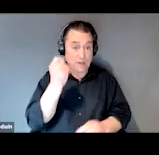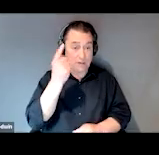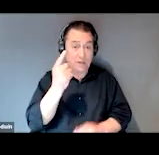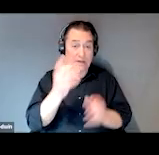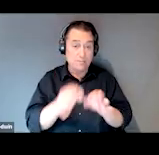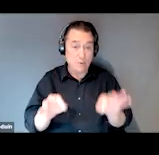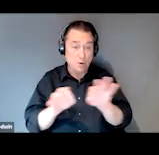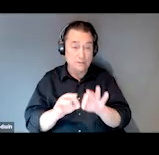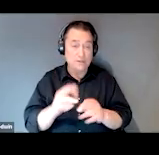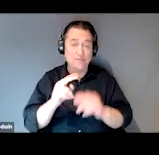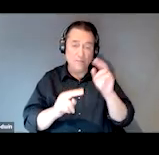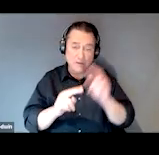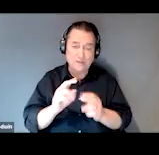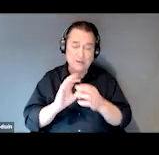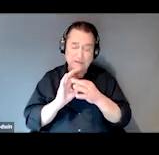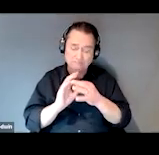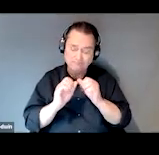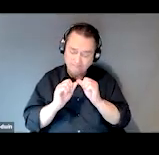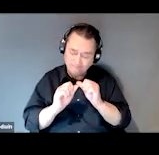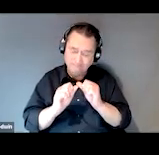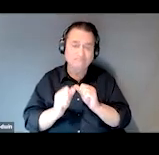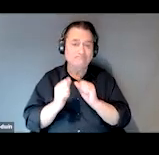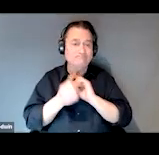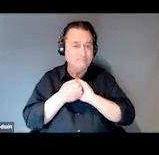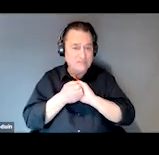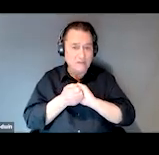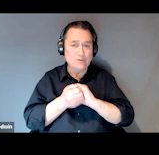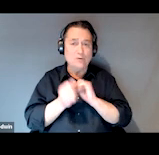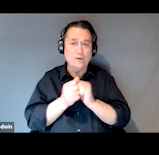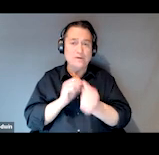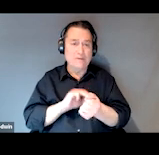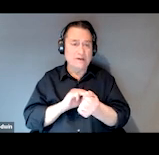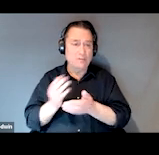and sustaining relationships with medical providers both inside and outside of your agency,